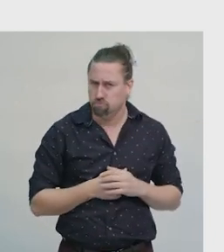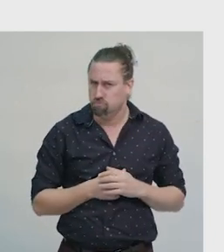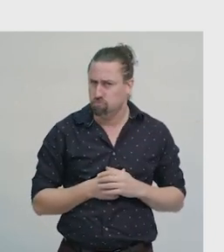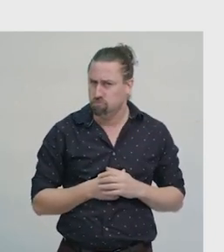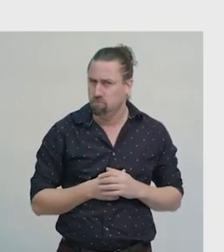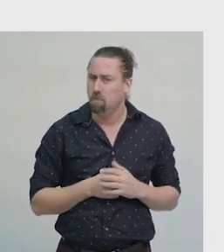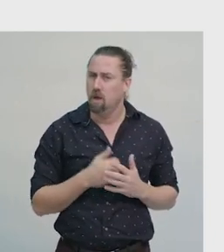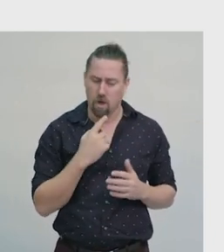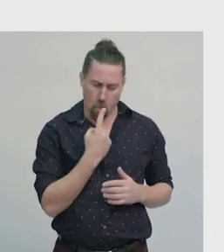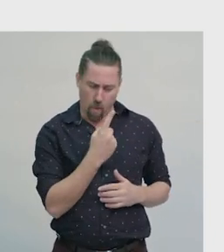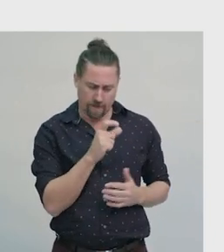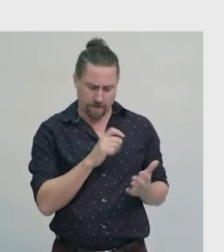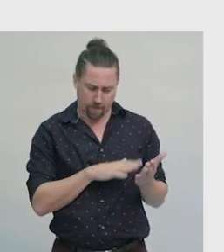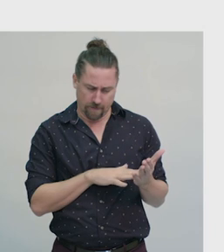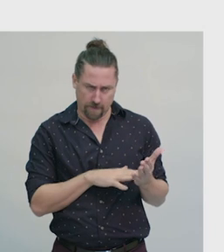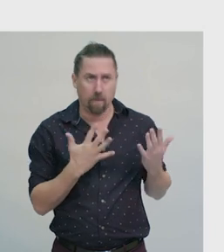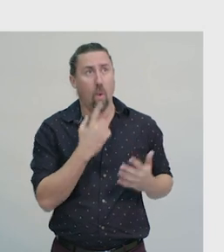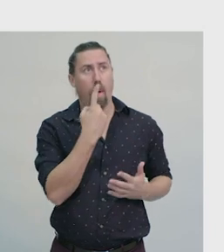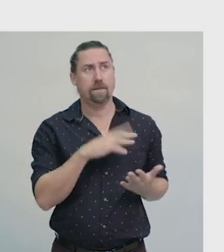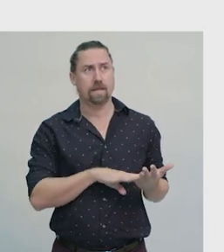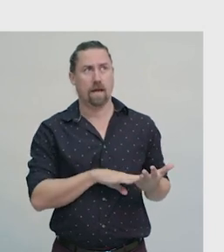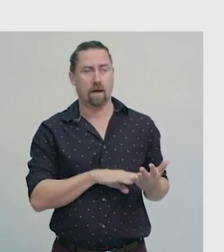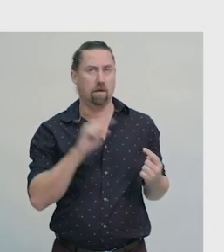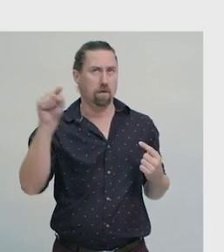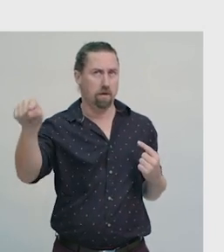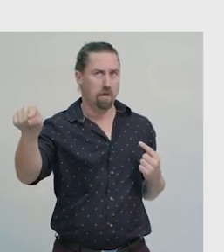The scale tells us that each centimetre is 1m in real life.